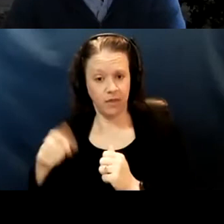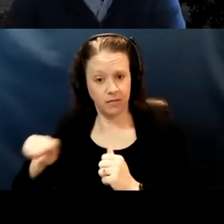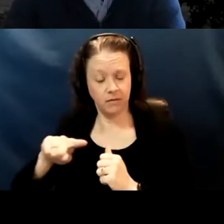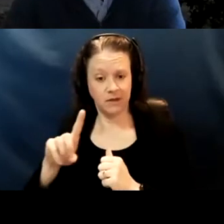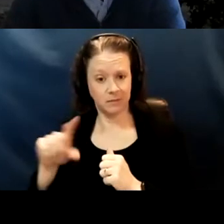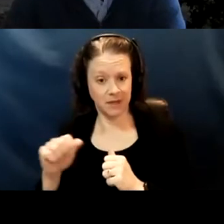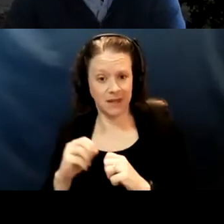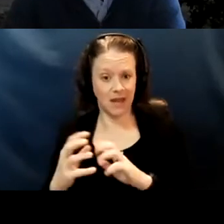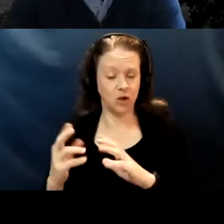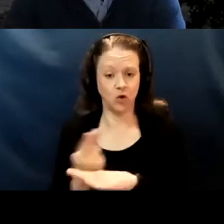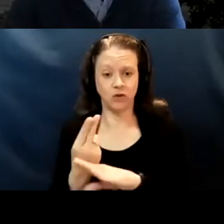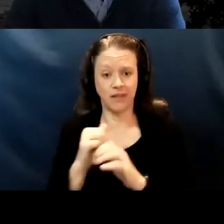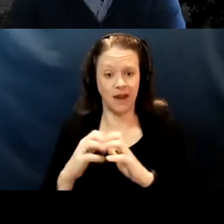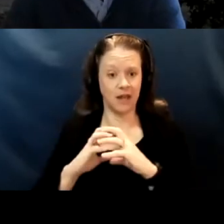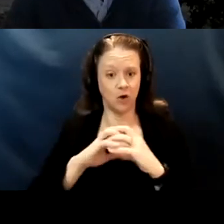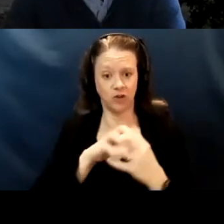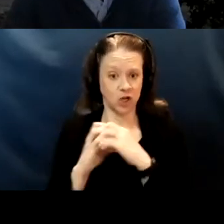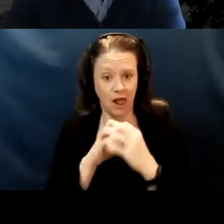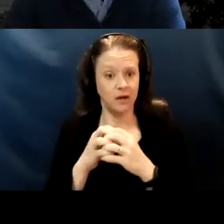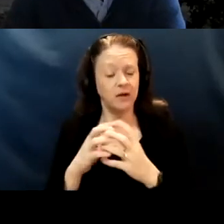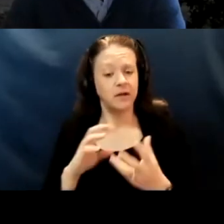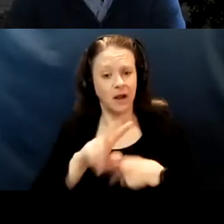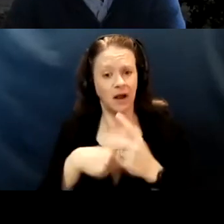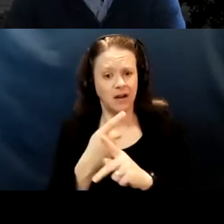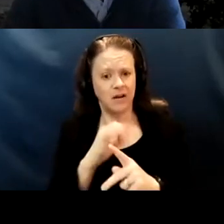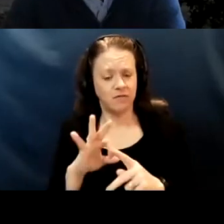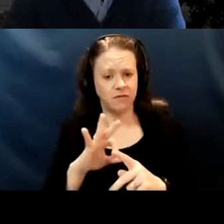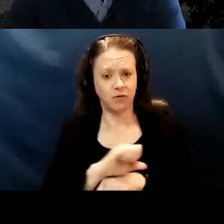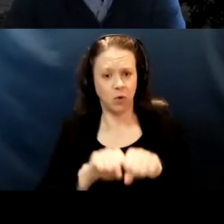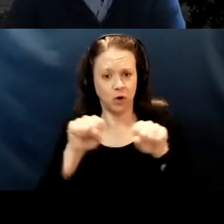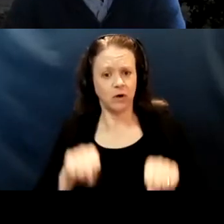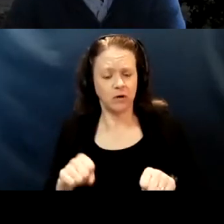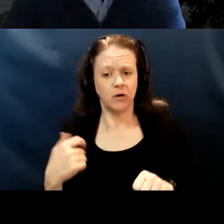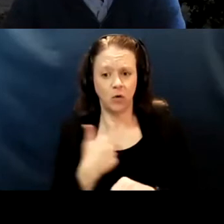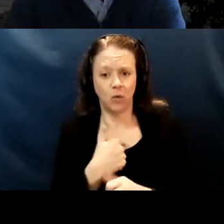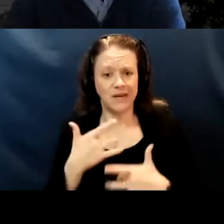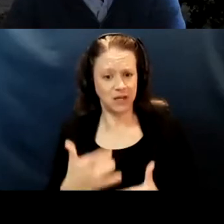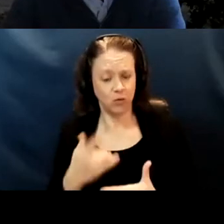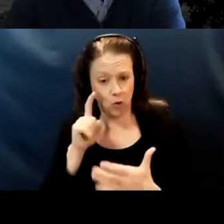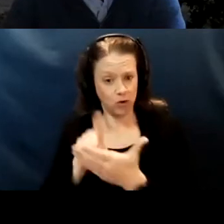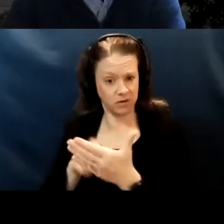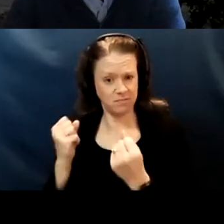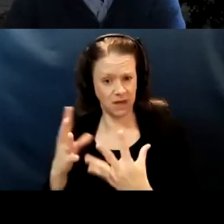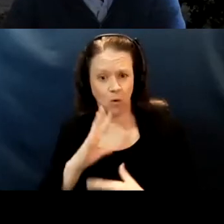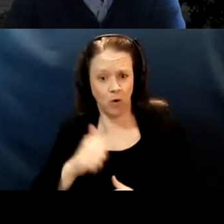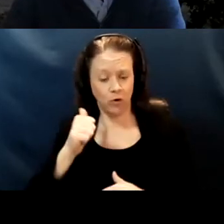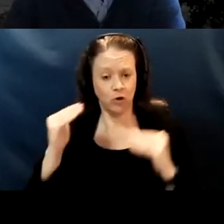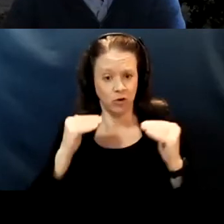A number of the older adults that I'm fighting for everyday also are people with disabilities. So, you know, even if the state decided